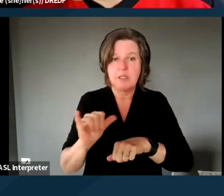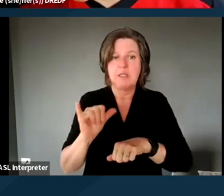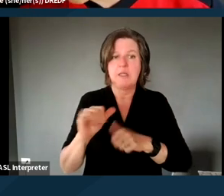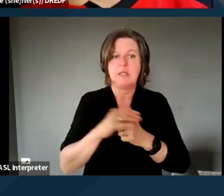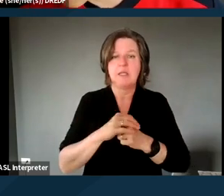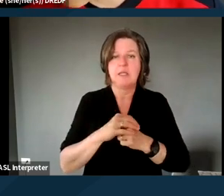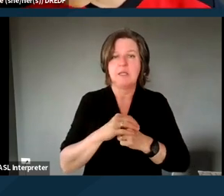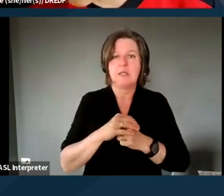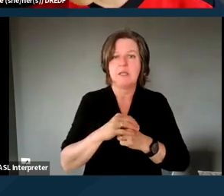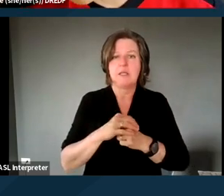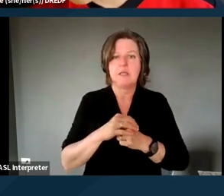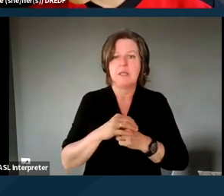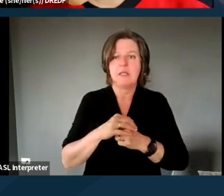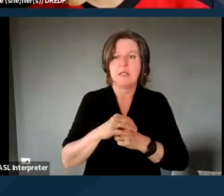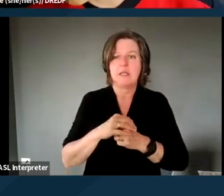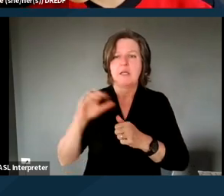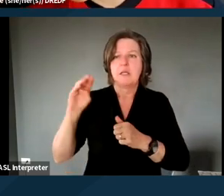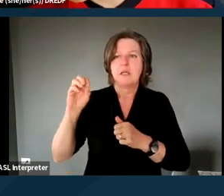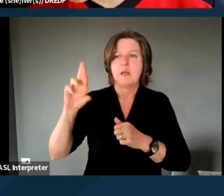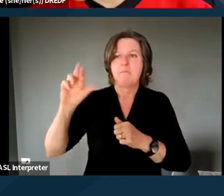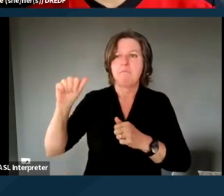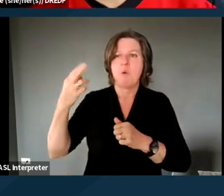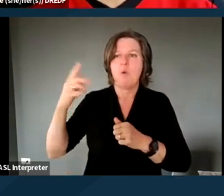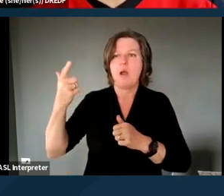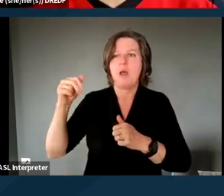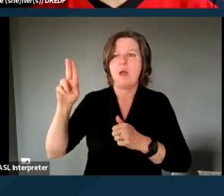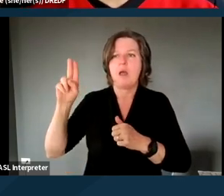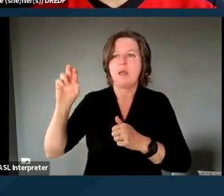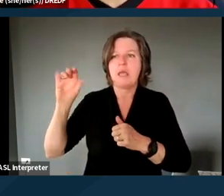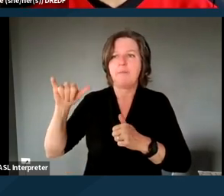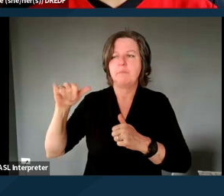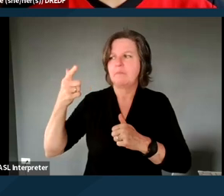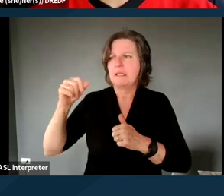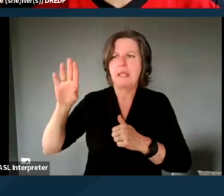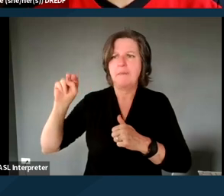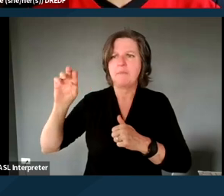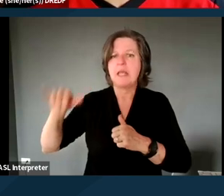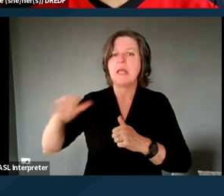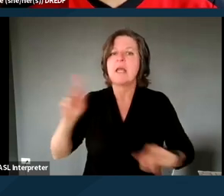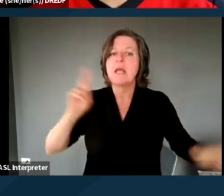Moira Gibney has said and told us that people on the DD waiver cannot access